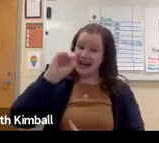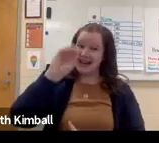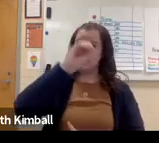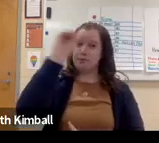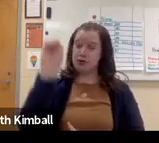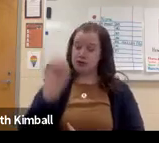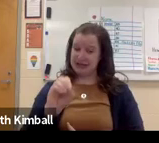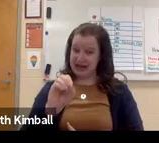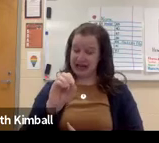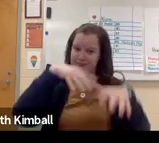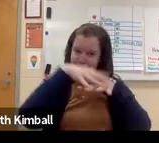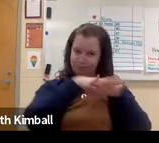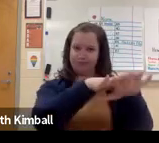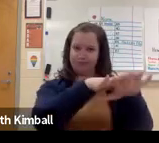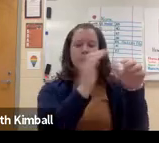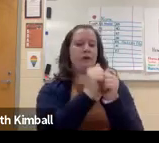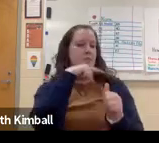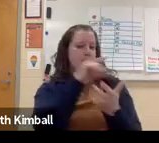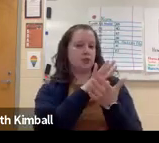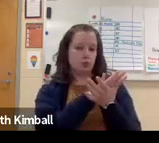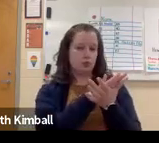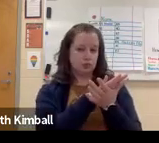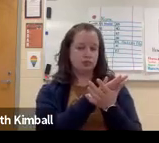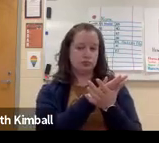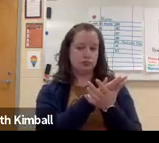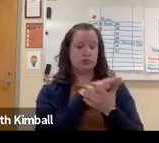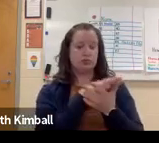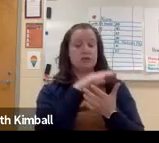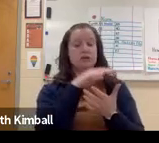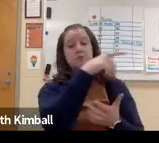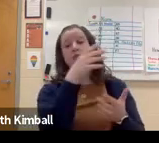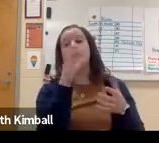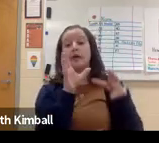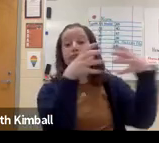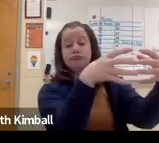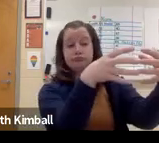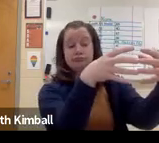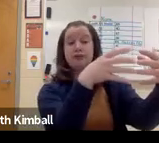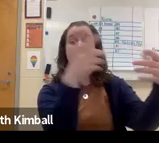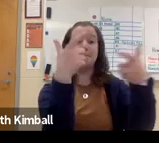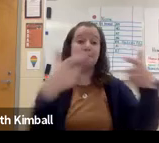They are mainstreamed. They do not come to a Deaf school. 90% of our students are mainstreamed